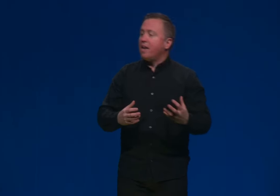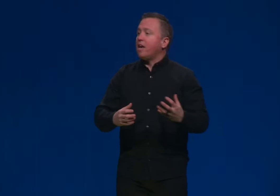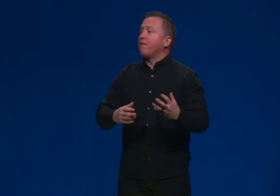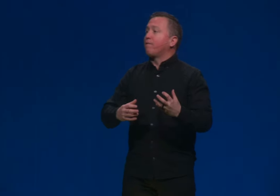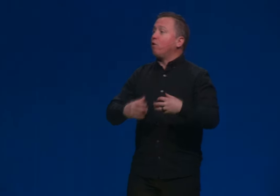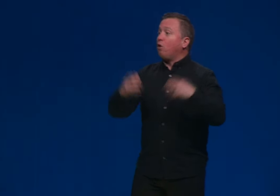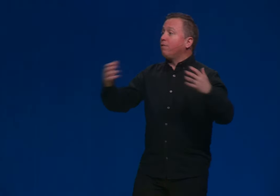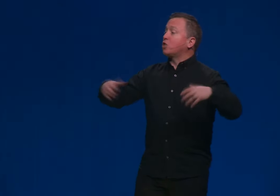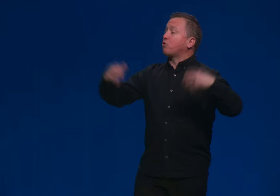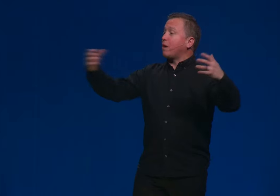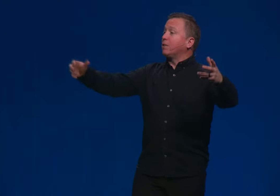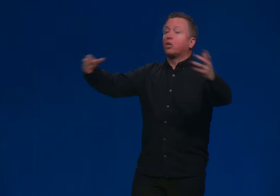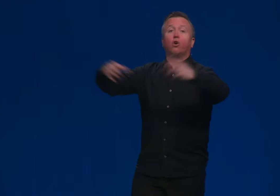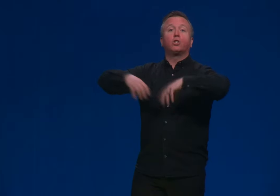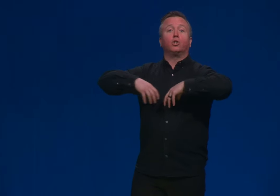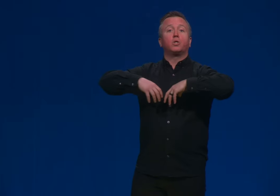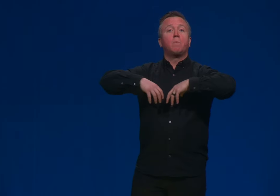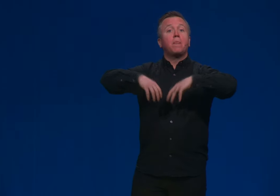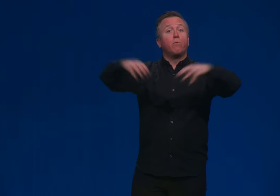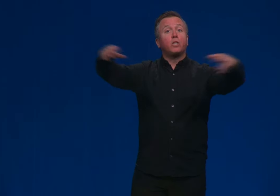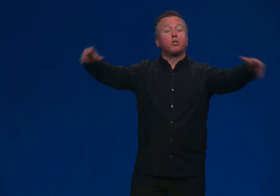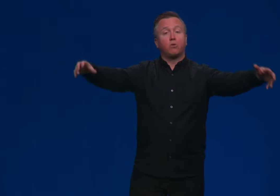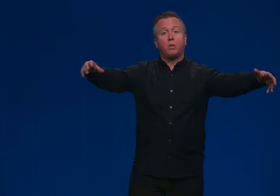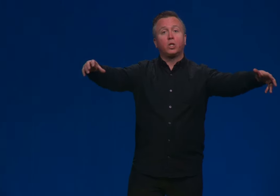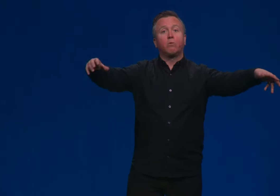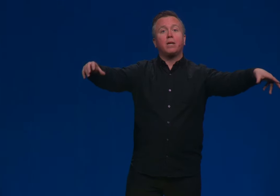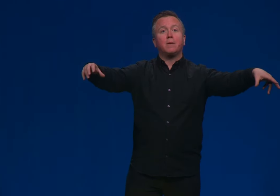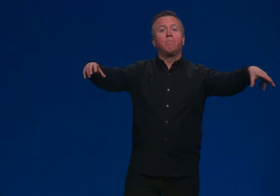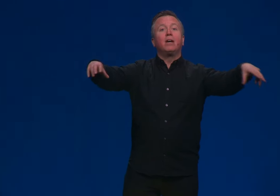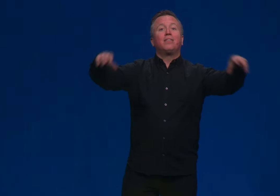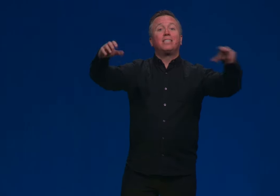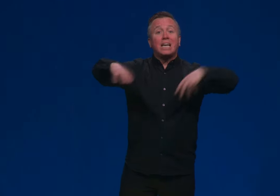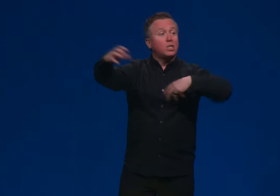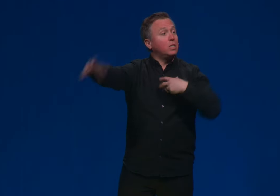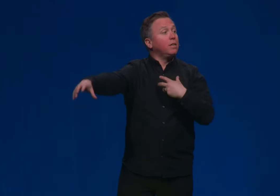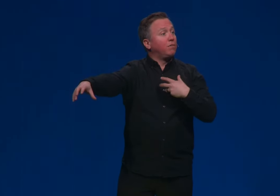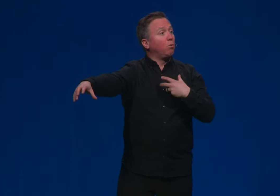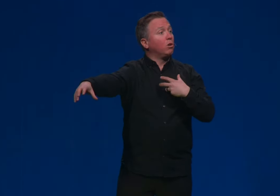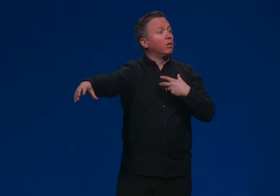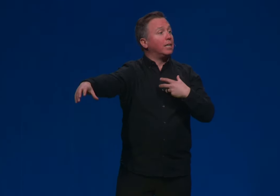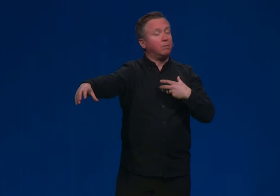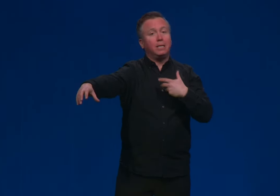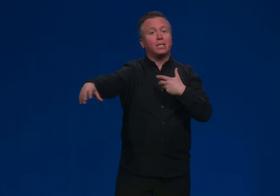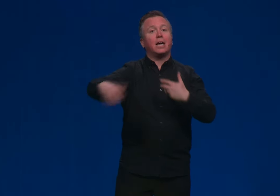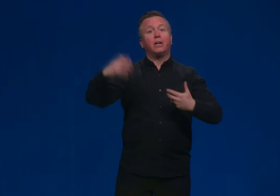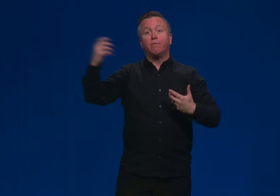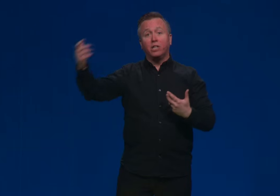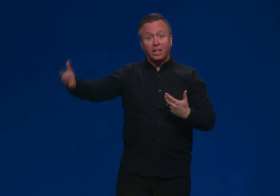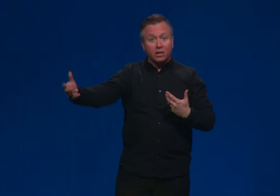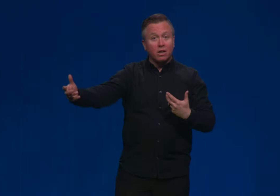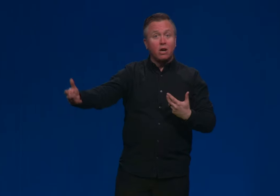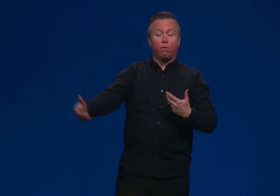And for all of the surrounding cultures in which this was originally written, the destiny of the world had to be decided every year the destiny of the world had to be decided every year,